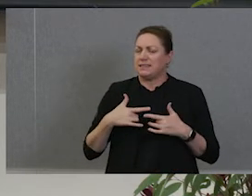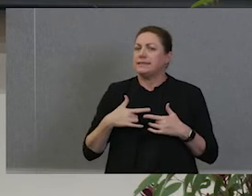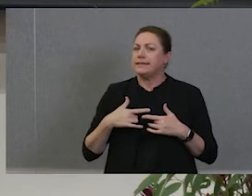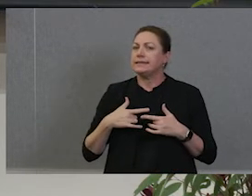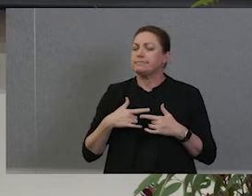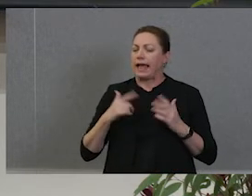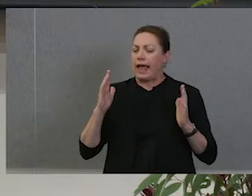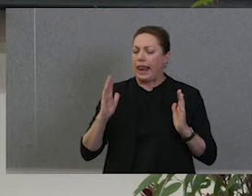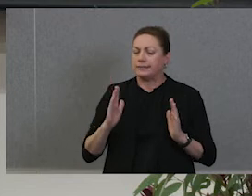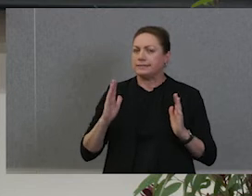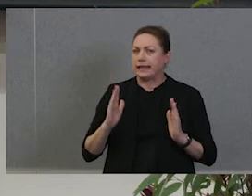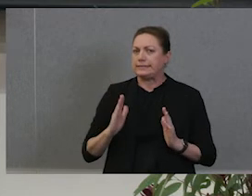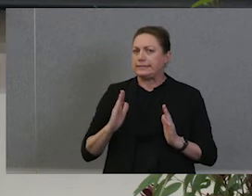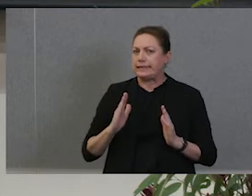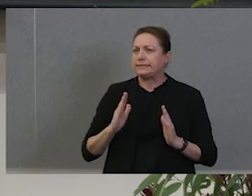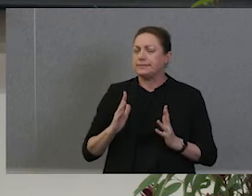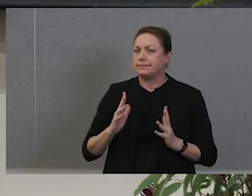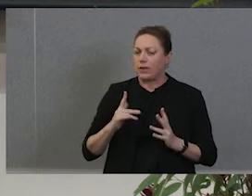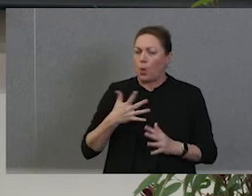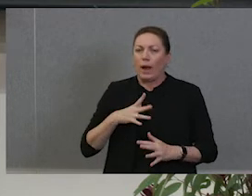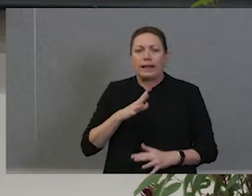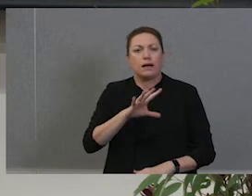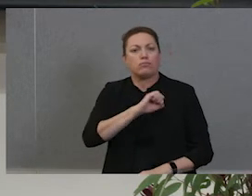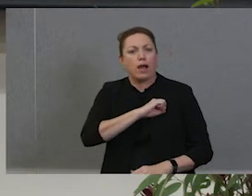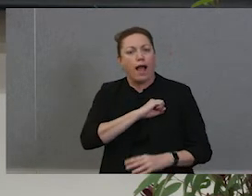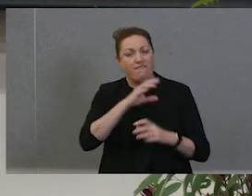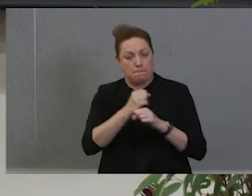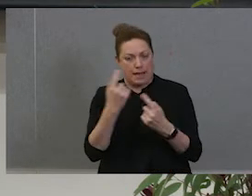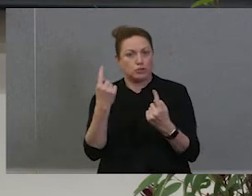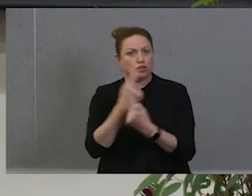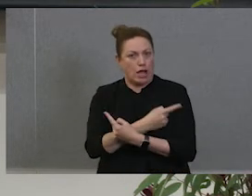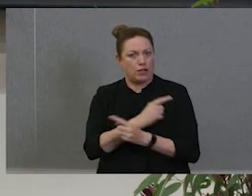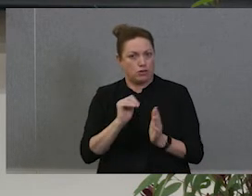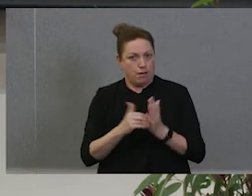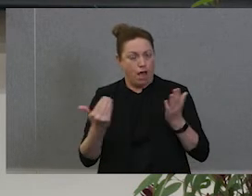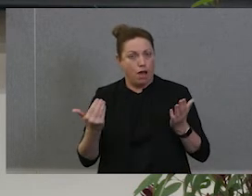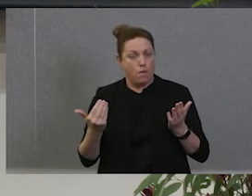opportunity for us to be brave and make change is upon us. And, you know, I suppose also right